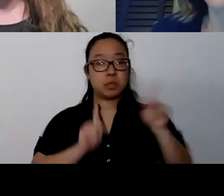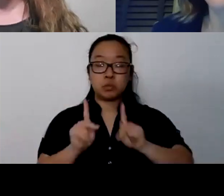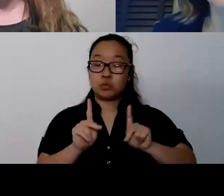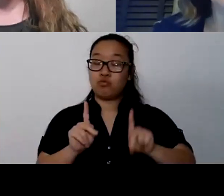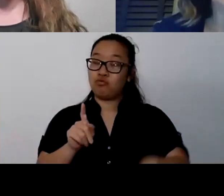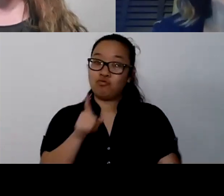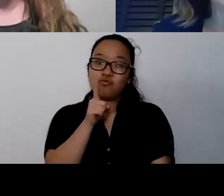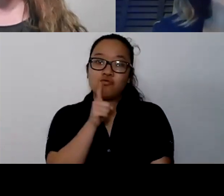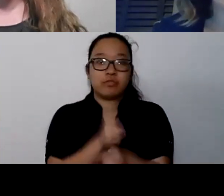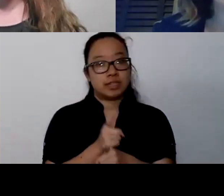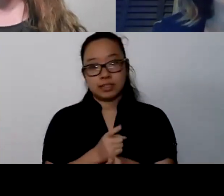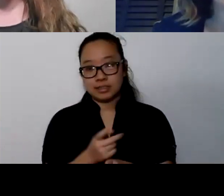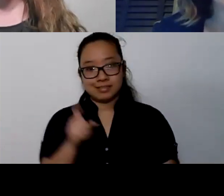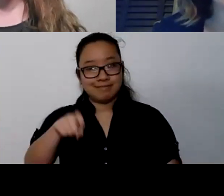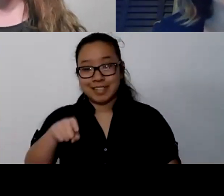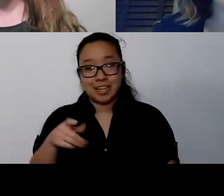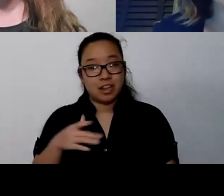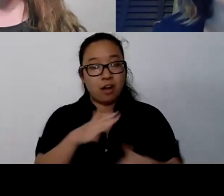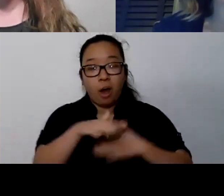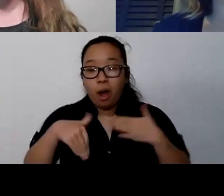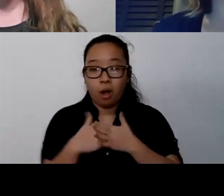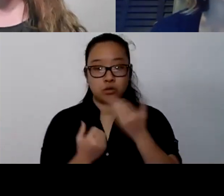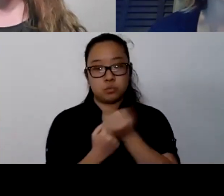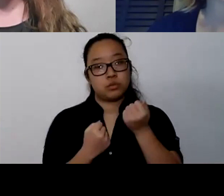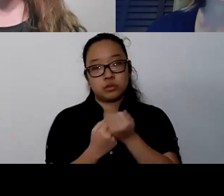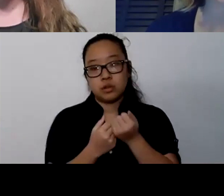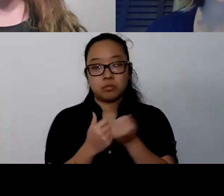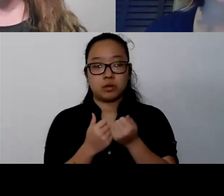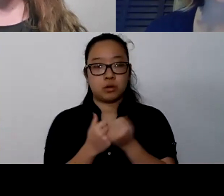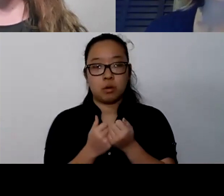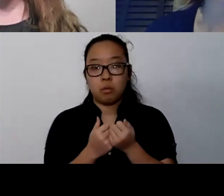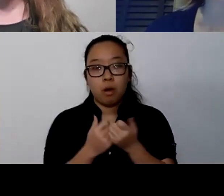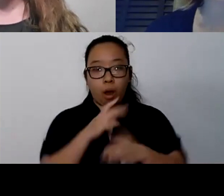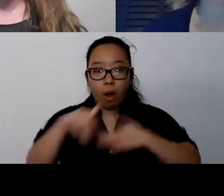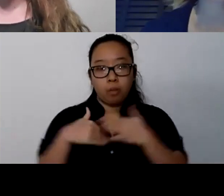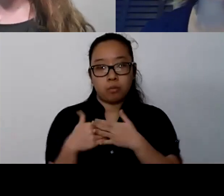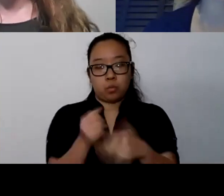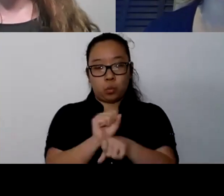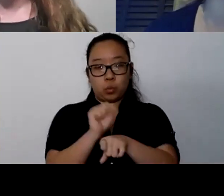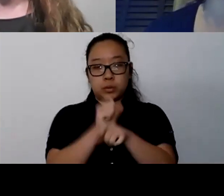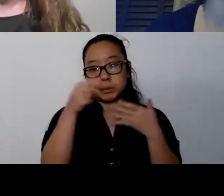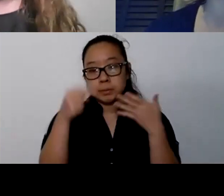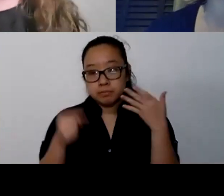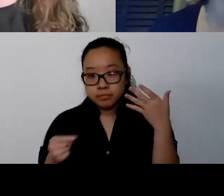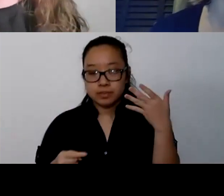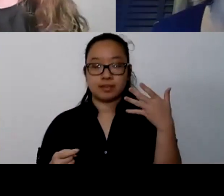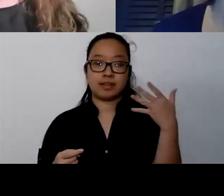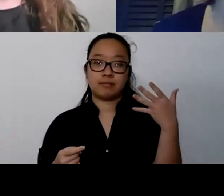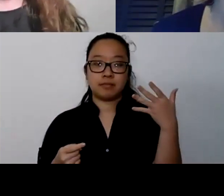and getting the supports going. So all of these things are really... I think my concern here is looking at those basic needs